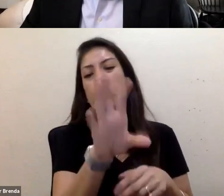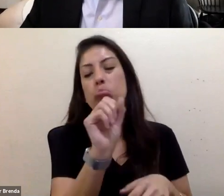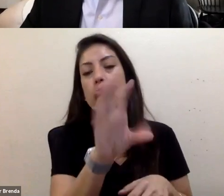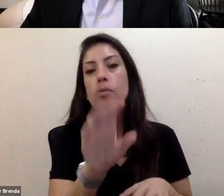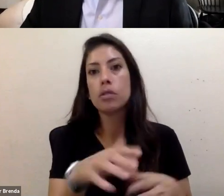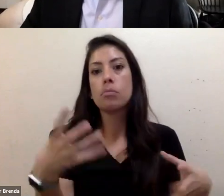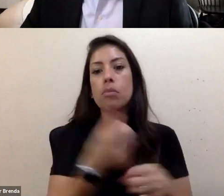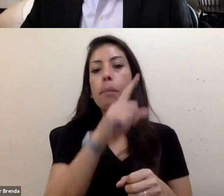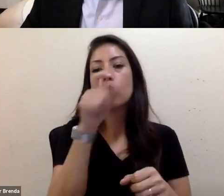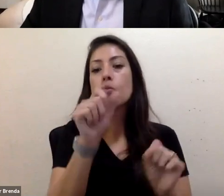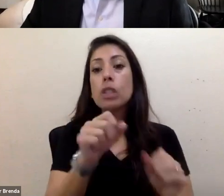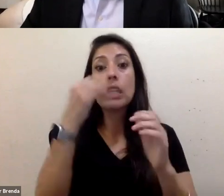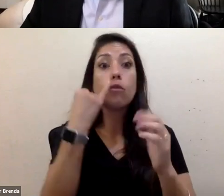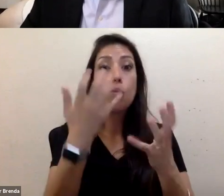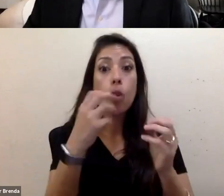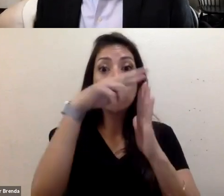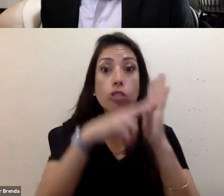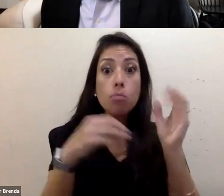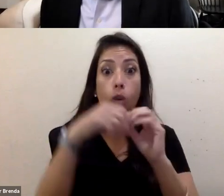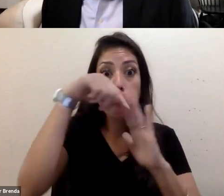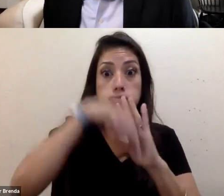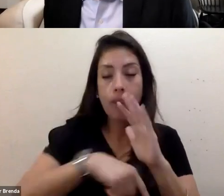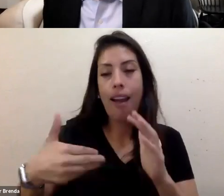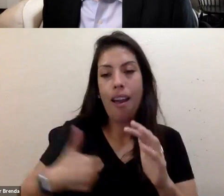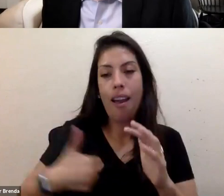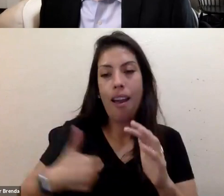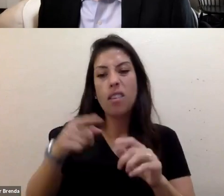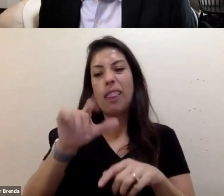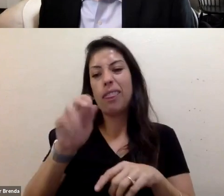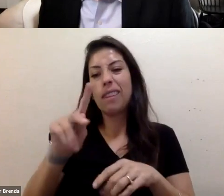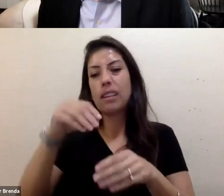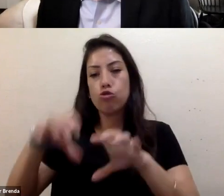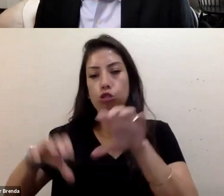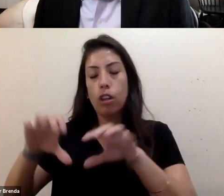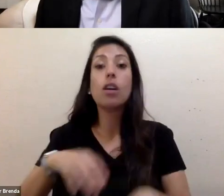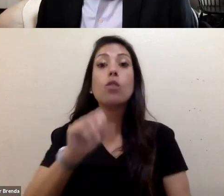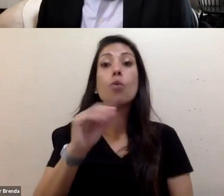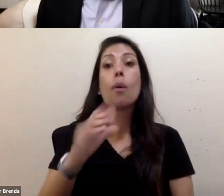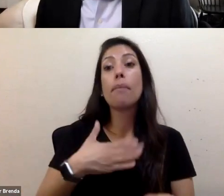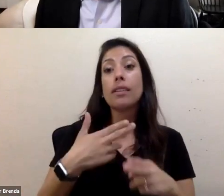but we'll do a short one here. My name is John Palfrey and, as Emily said, I'm president of the John D